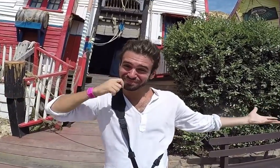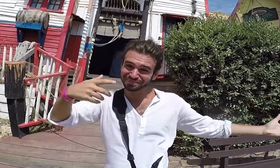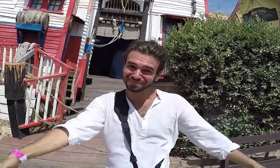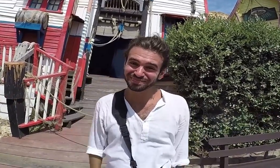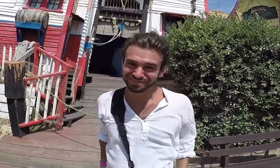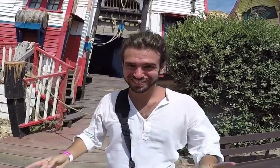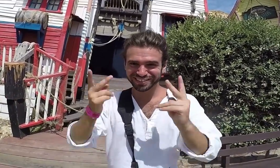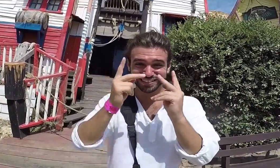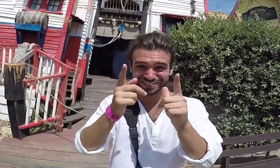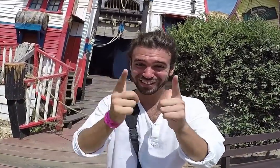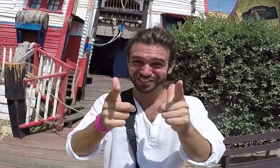That's cool! See you all later.